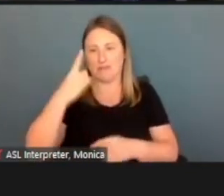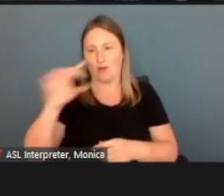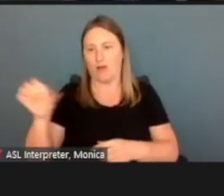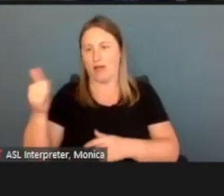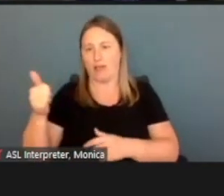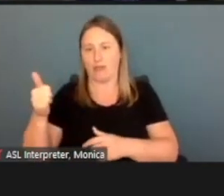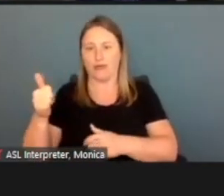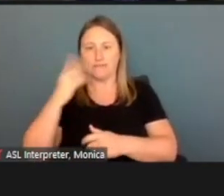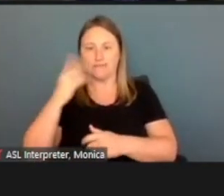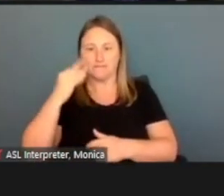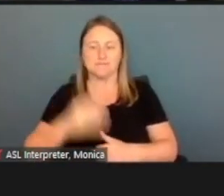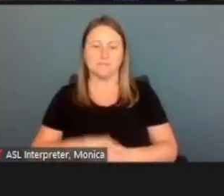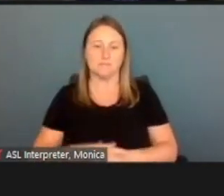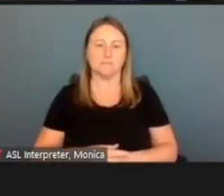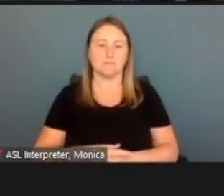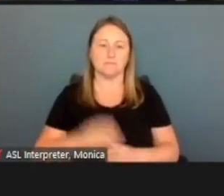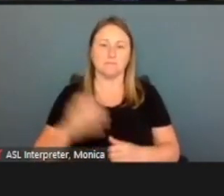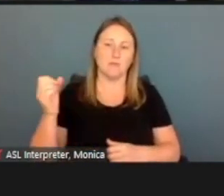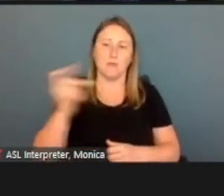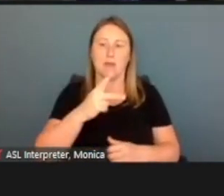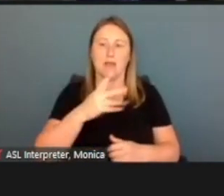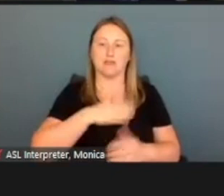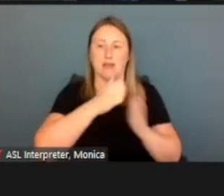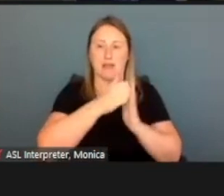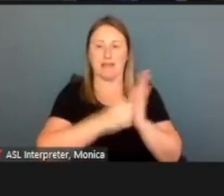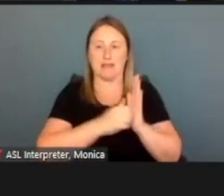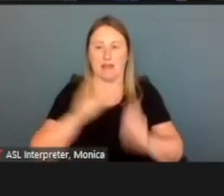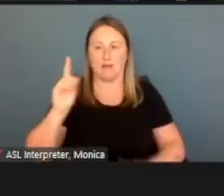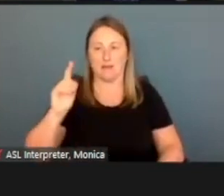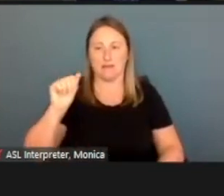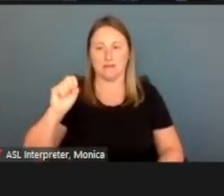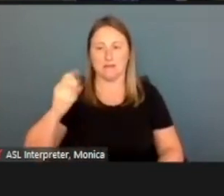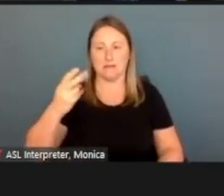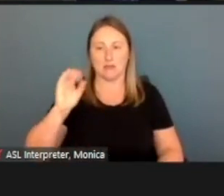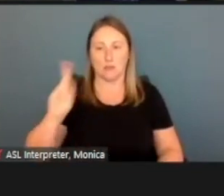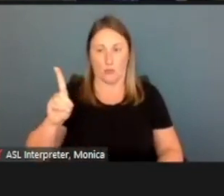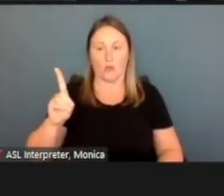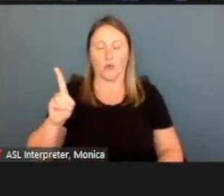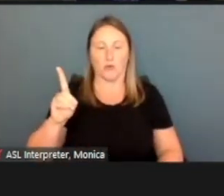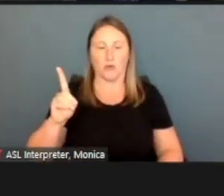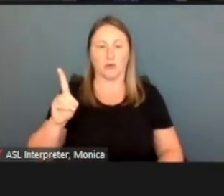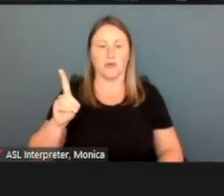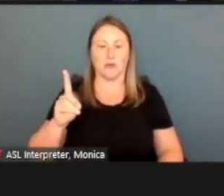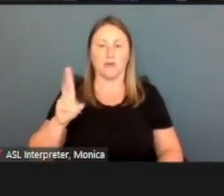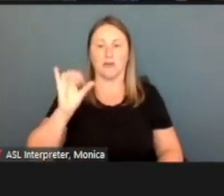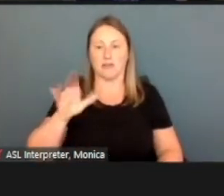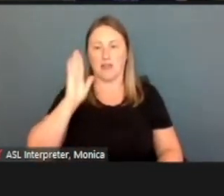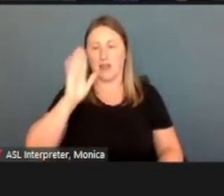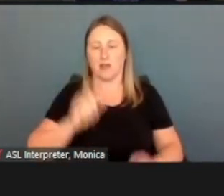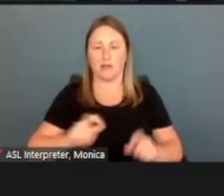We'll go back to my account and dashboard. And again that's gonna be coming out for FNS and SNAP